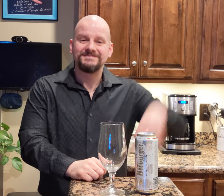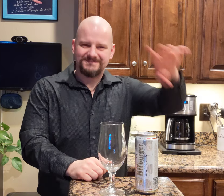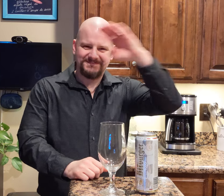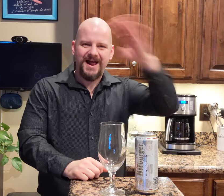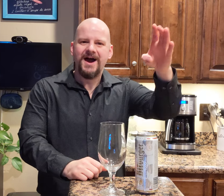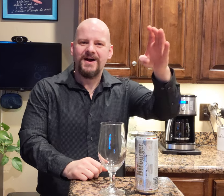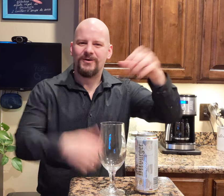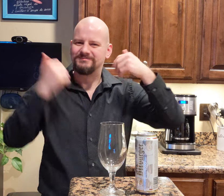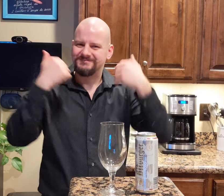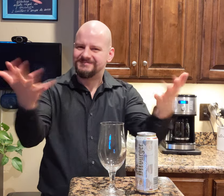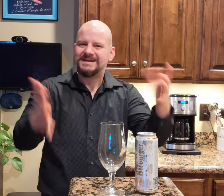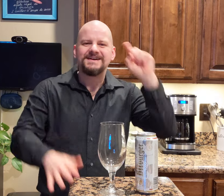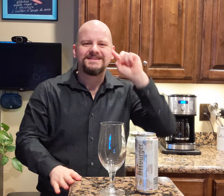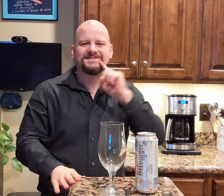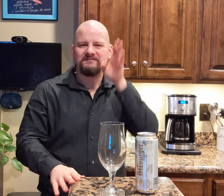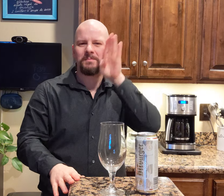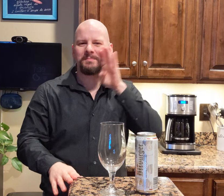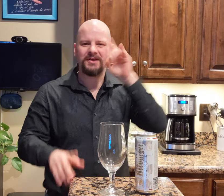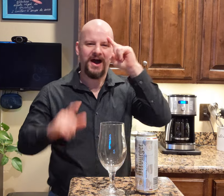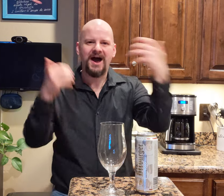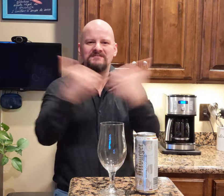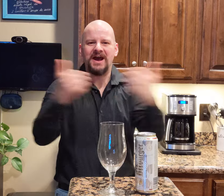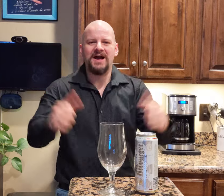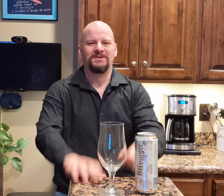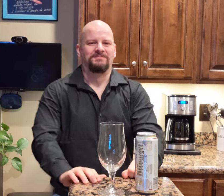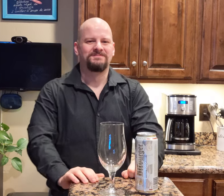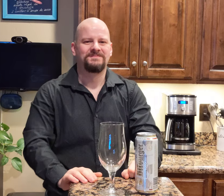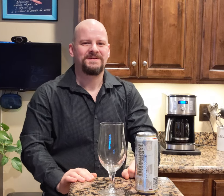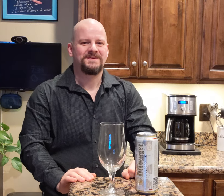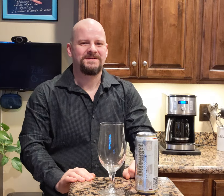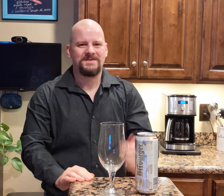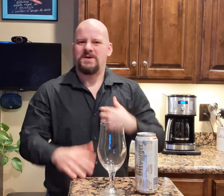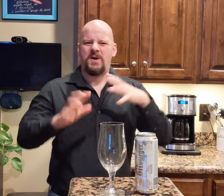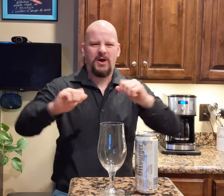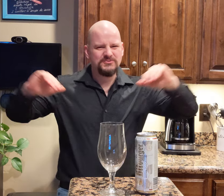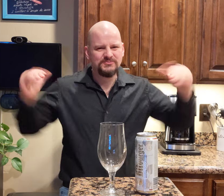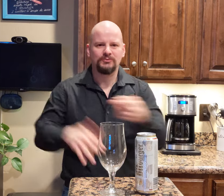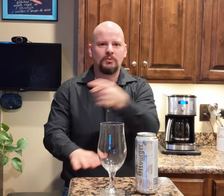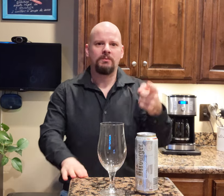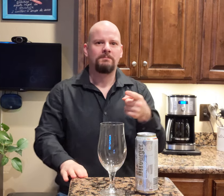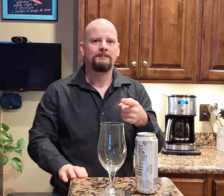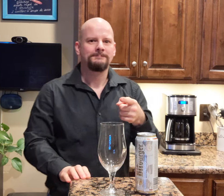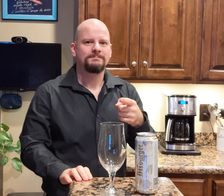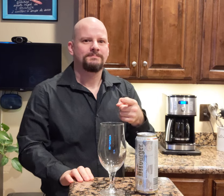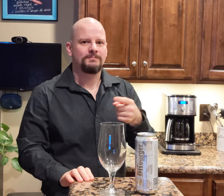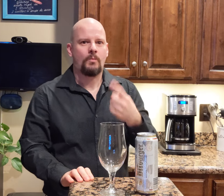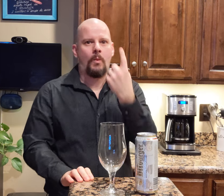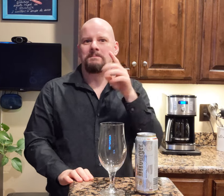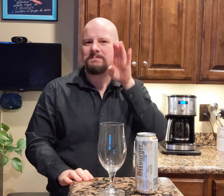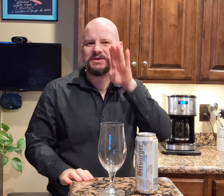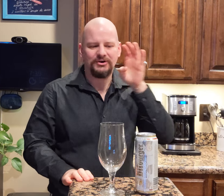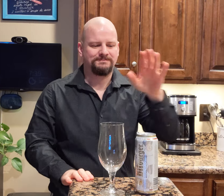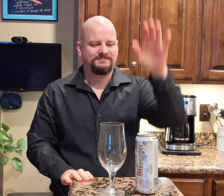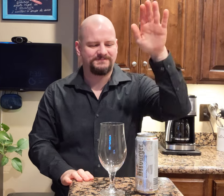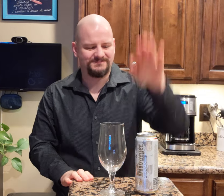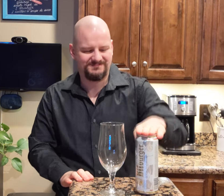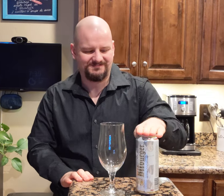Hello Deaf Beer Aficionado. I want to introduce you a beer...